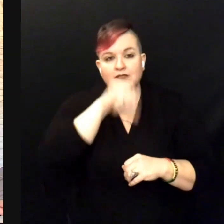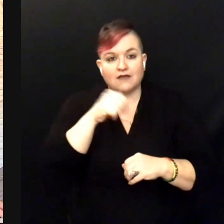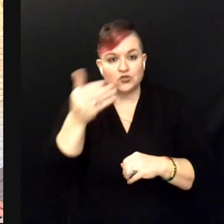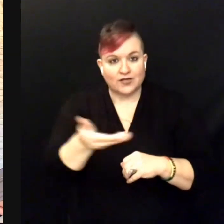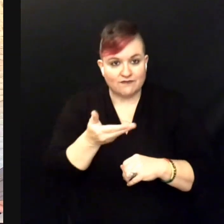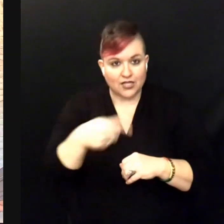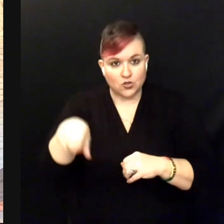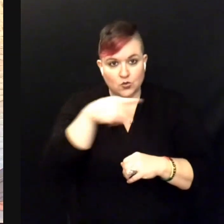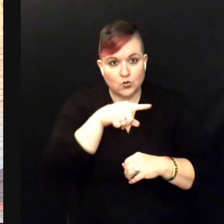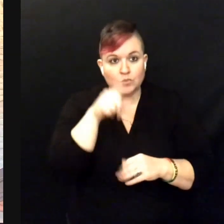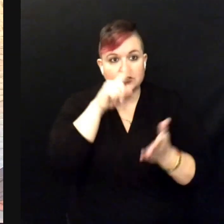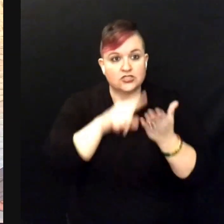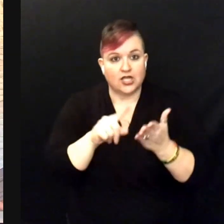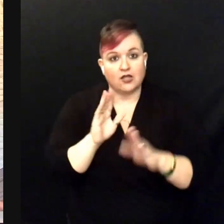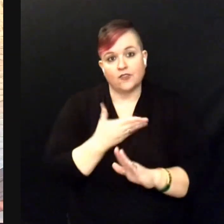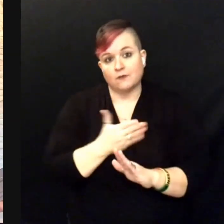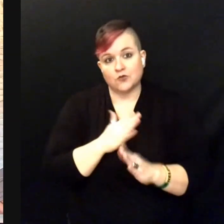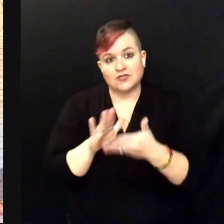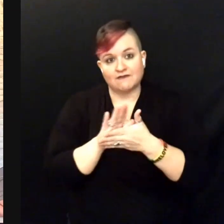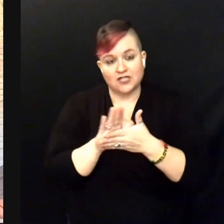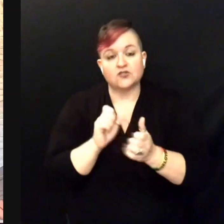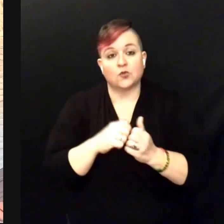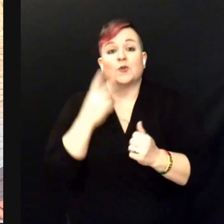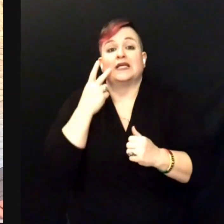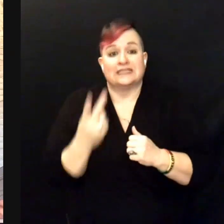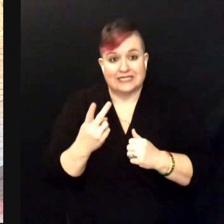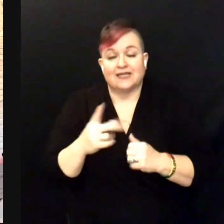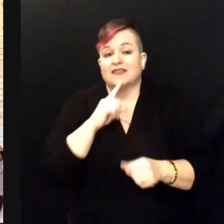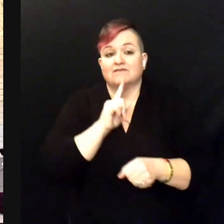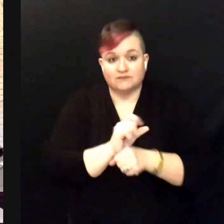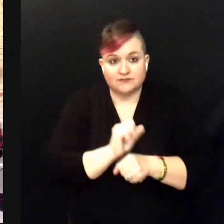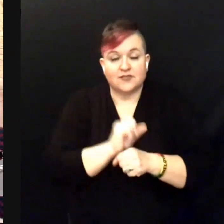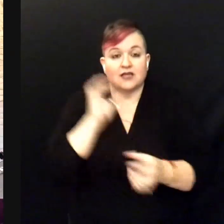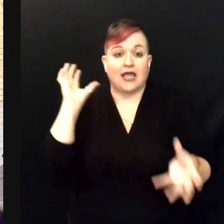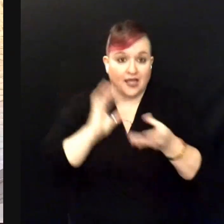check out the music video so that you can see entire thing